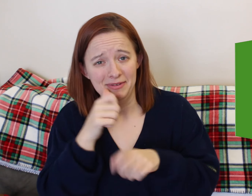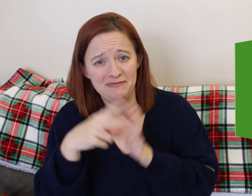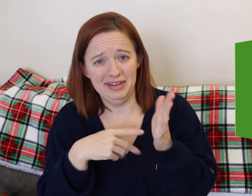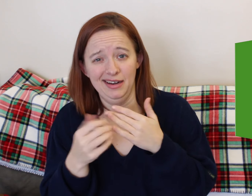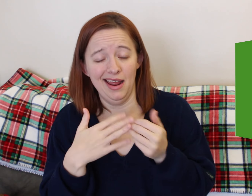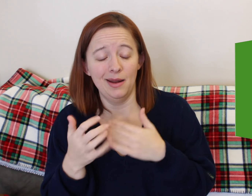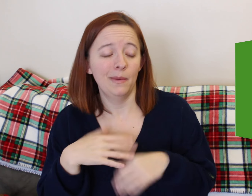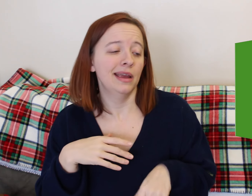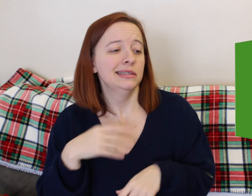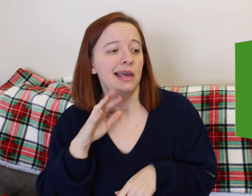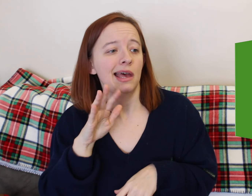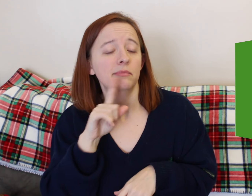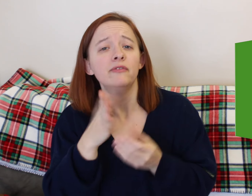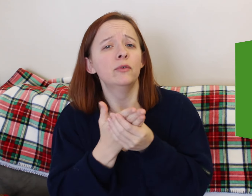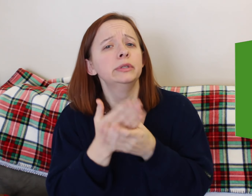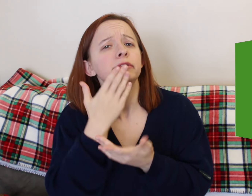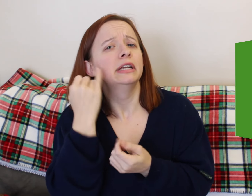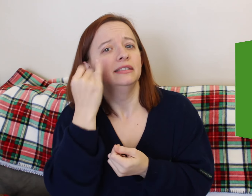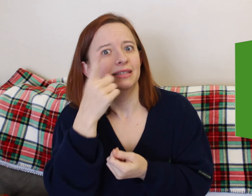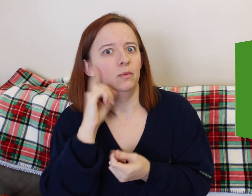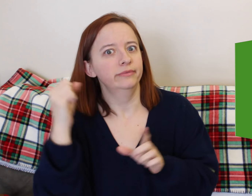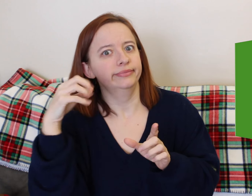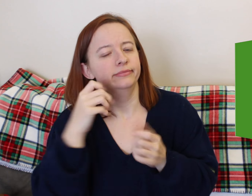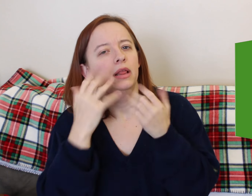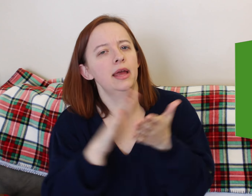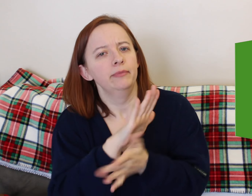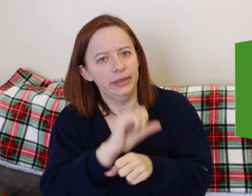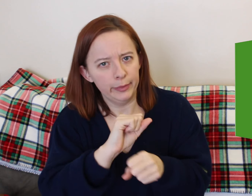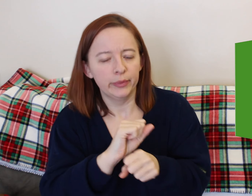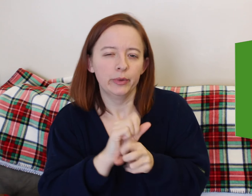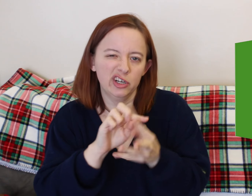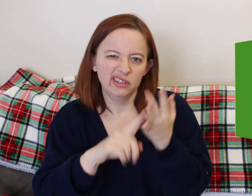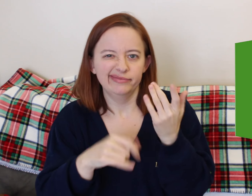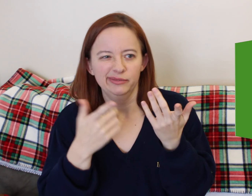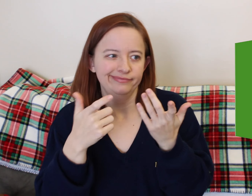So it's not really important for me, unless you have a really strong resistance to something,